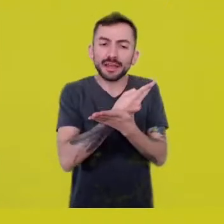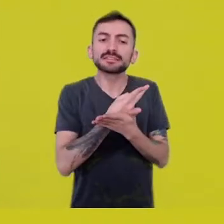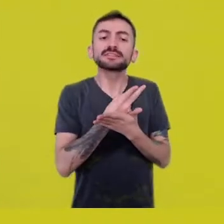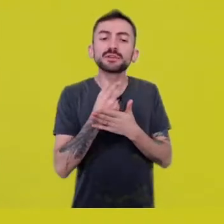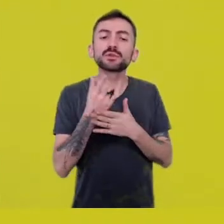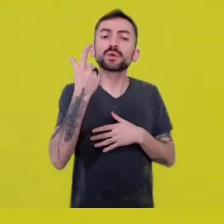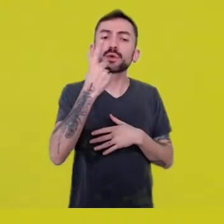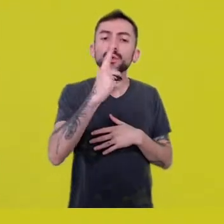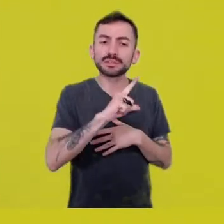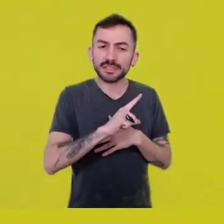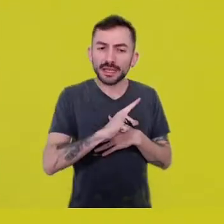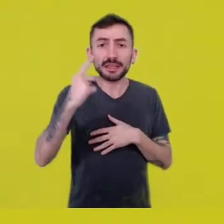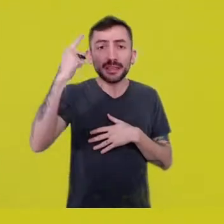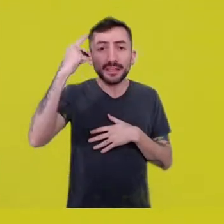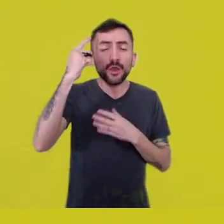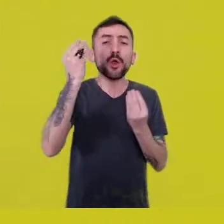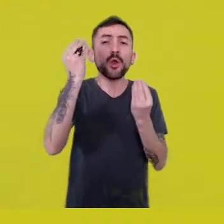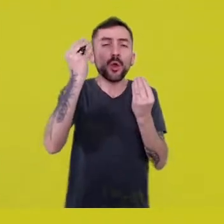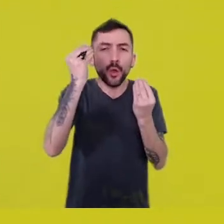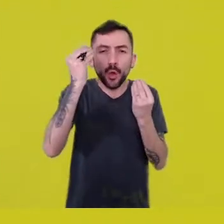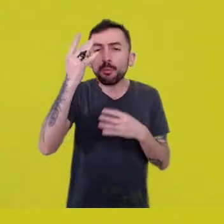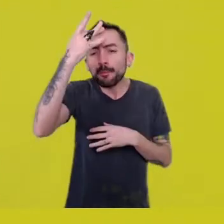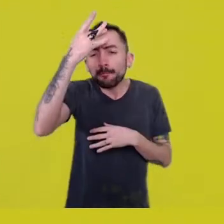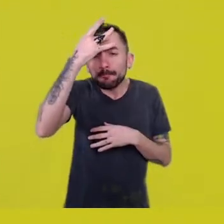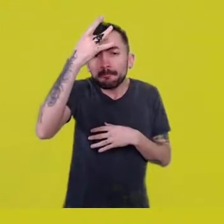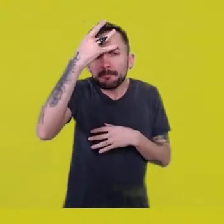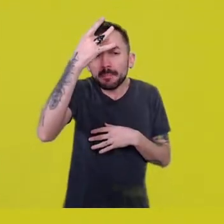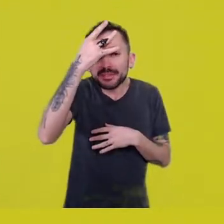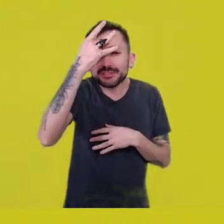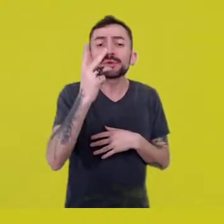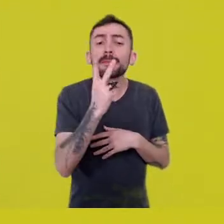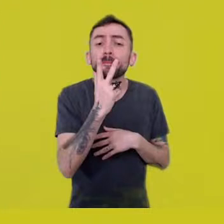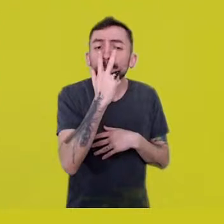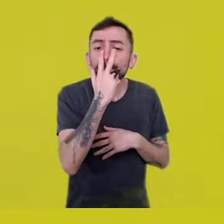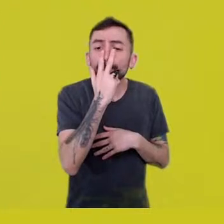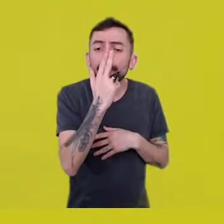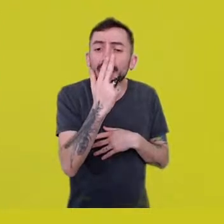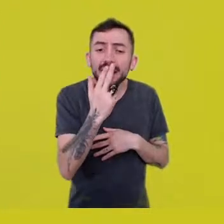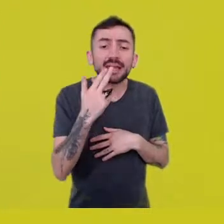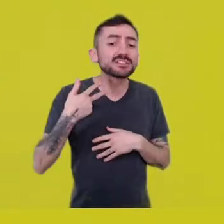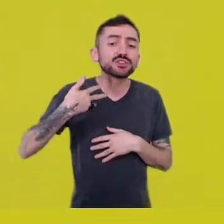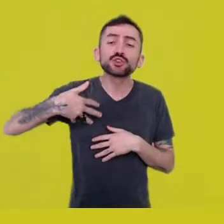of the experience of the mind, as if we were all on the same channel.